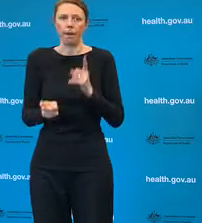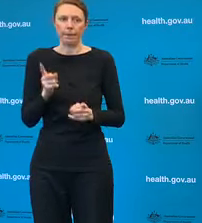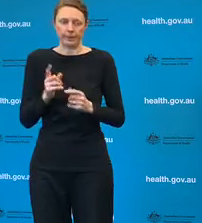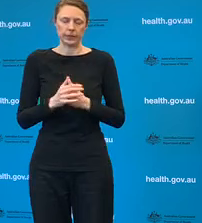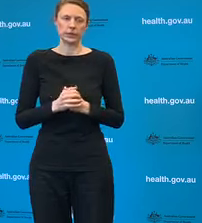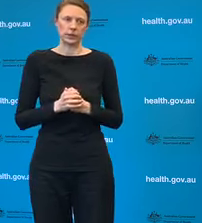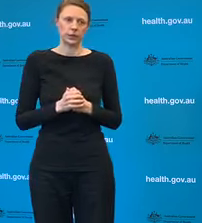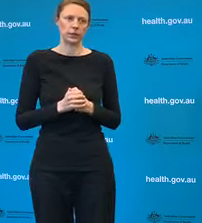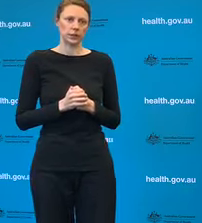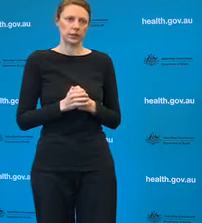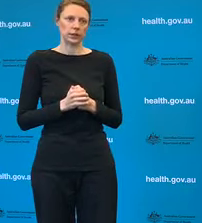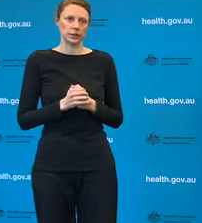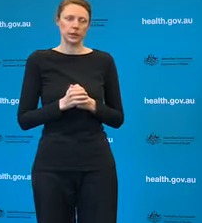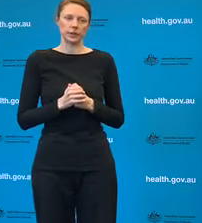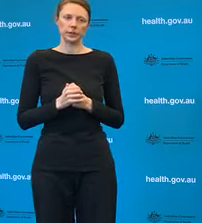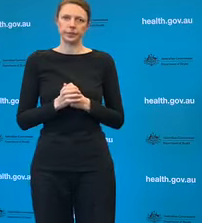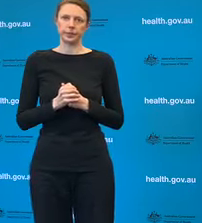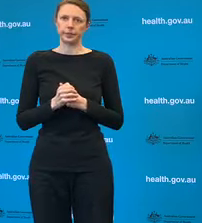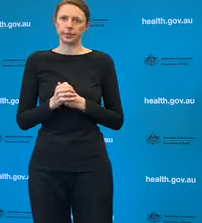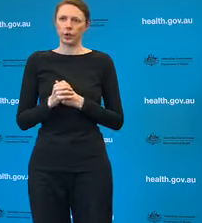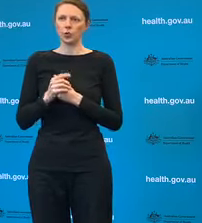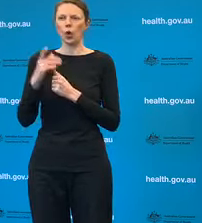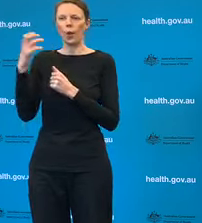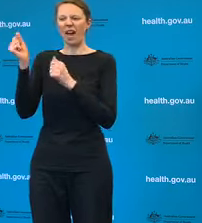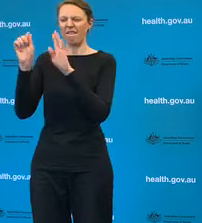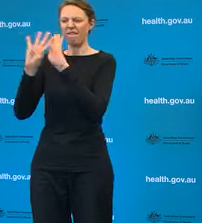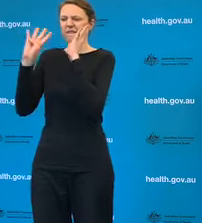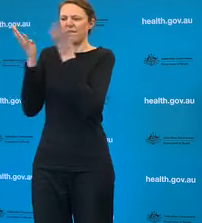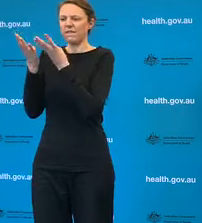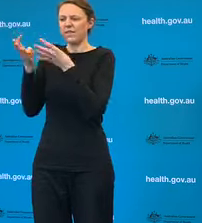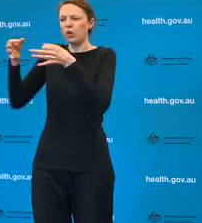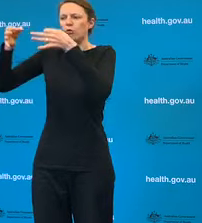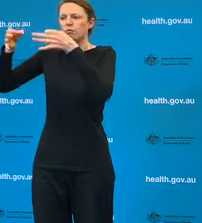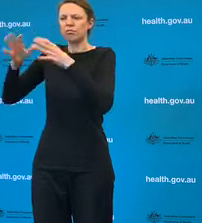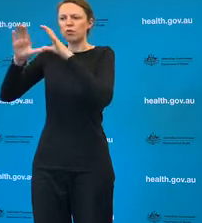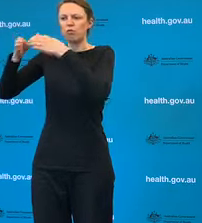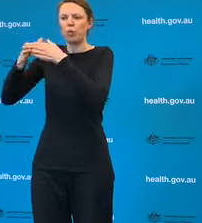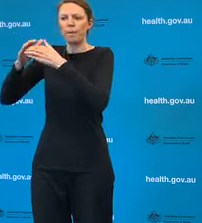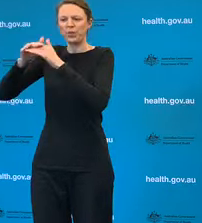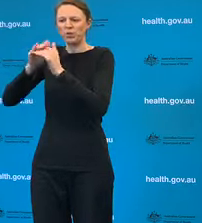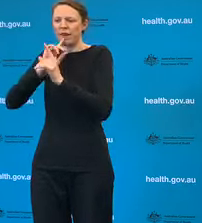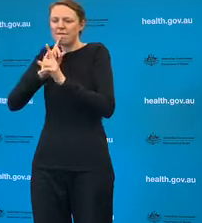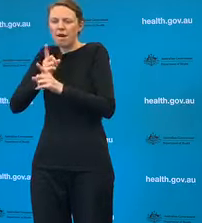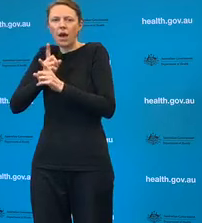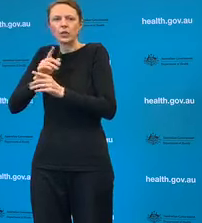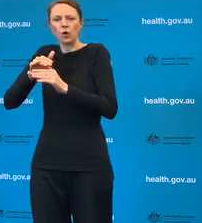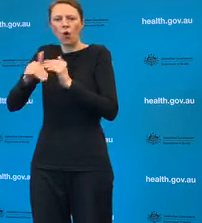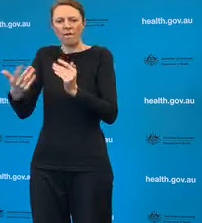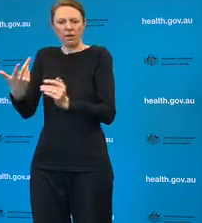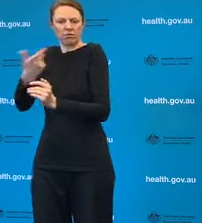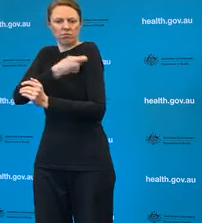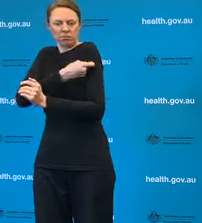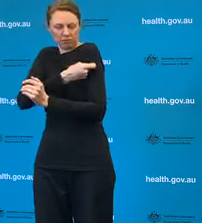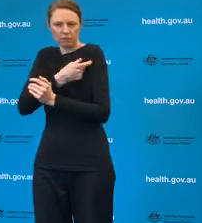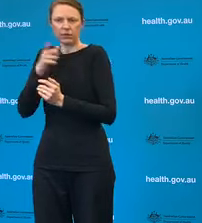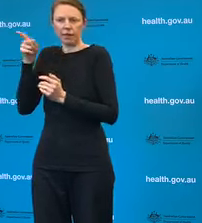Australian Therapeutic Advisory Group on Immunisation, ATAGI, or the recently announced Immunisation Committee